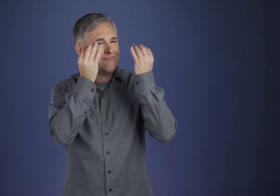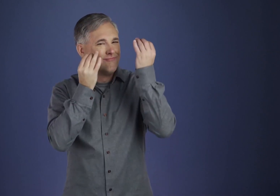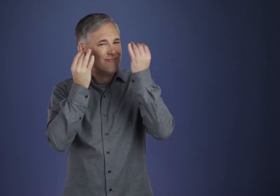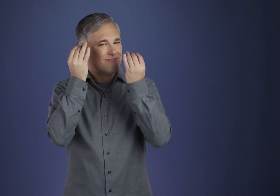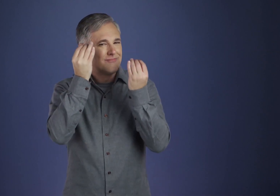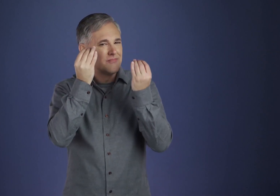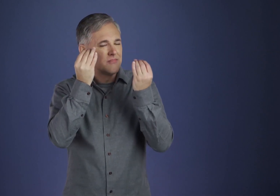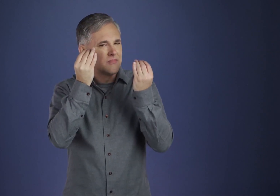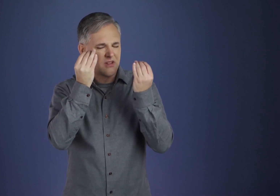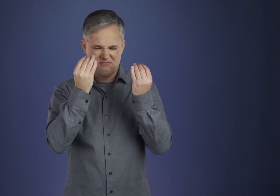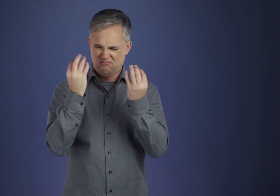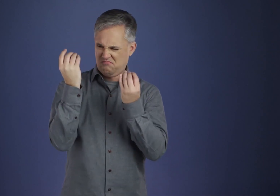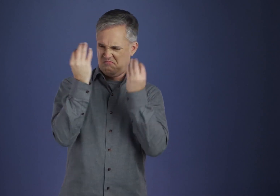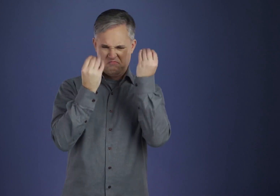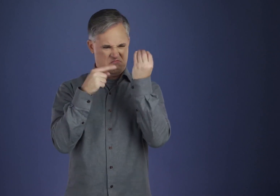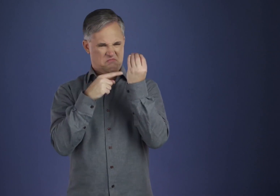How, then, shall we meditate?